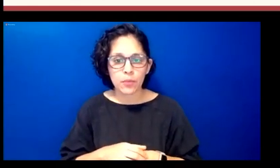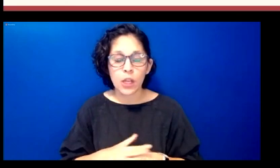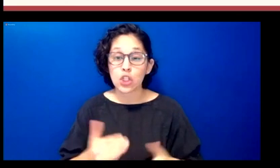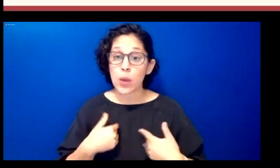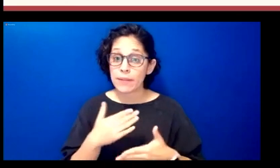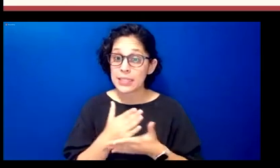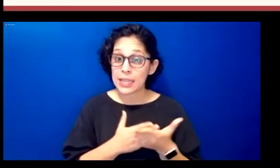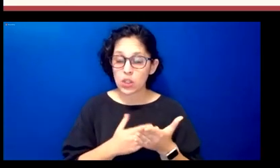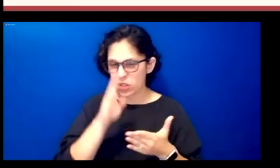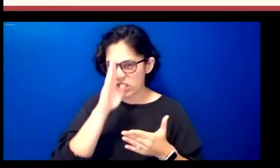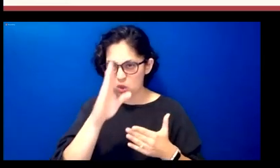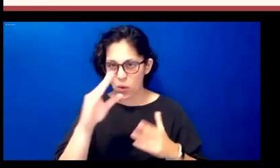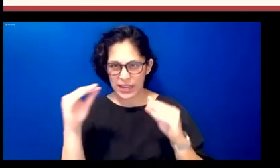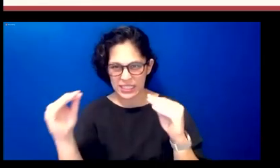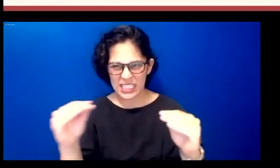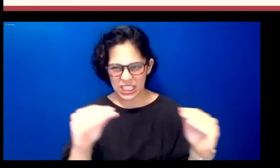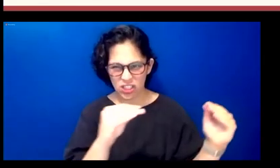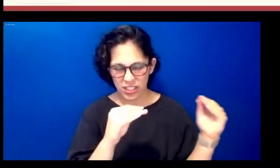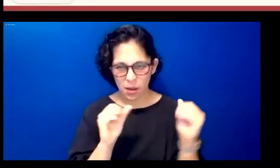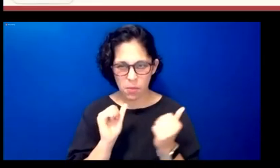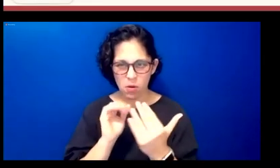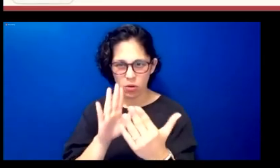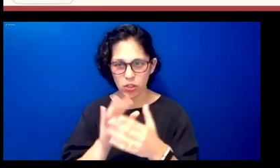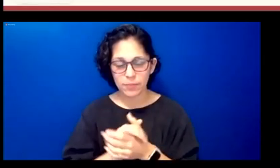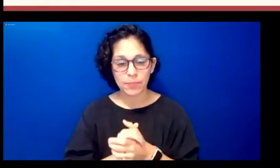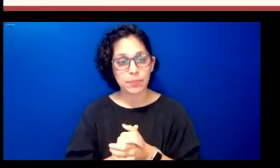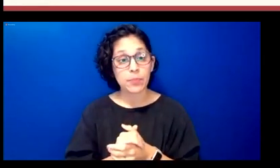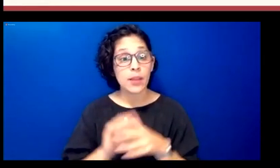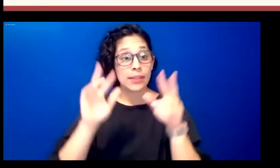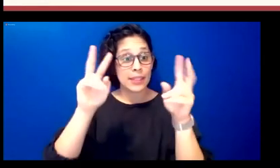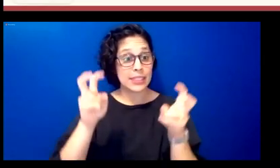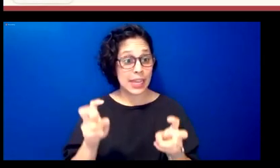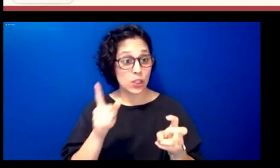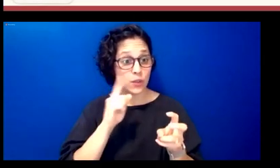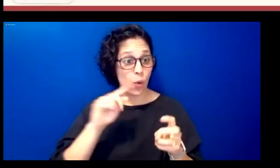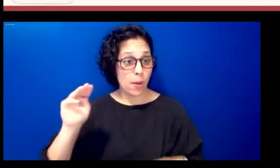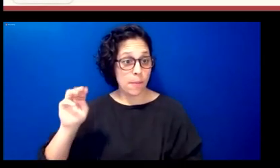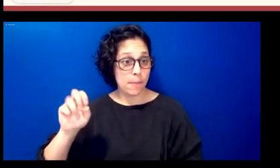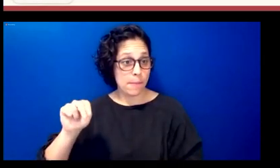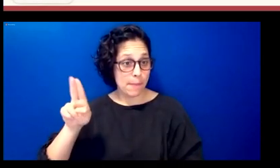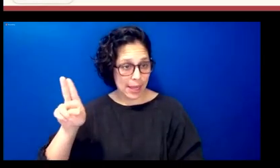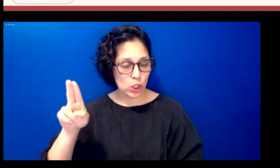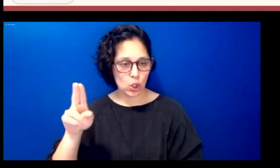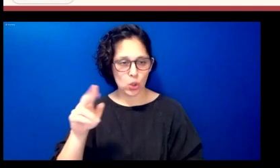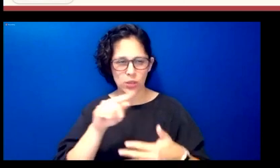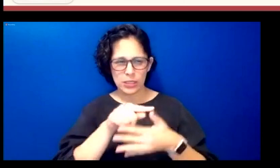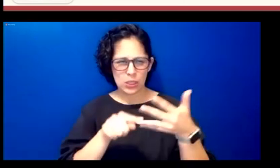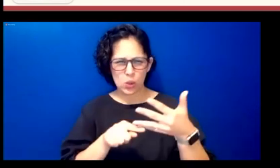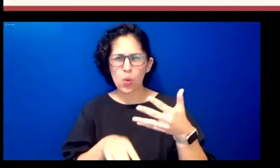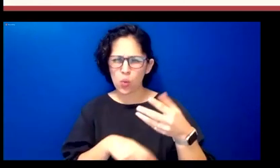teaching so these titles in this menu bar um were kind of hard baked into the software